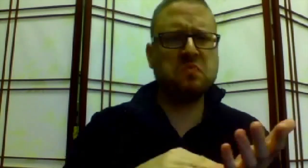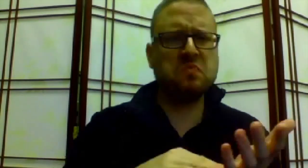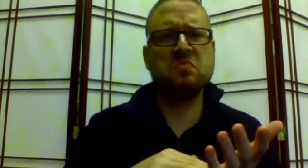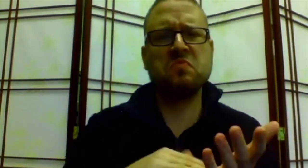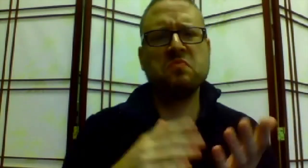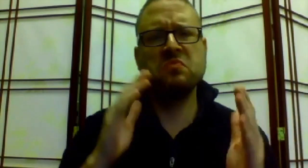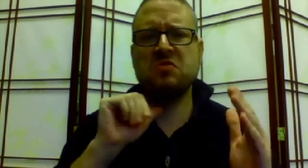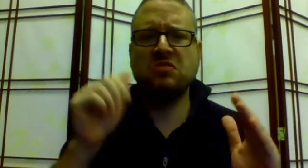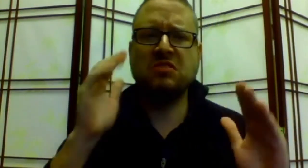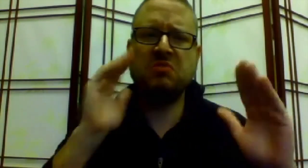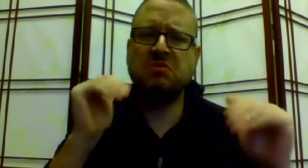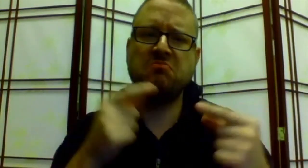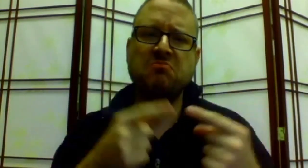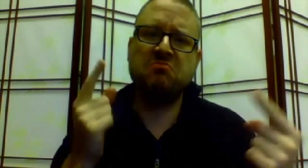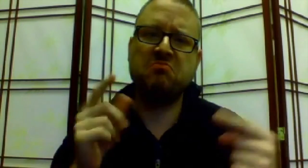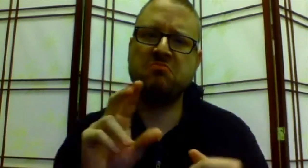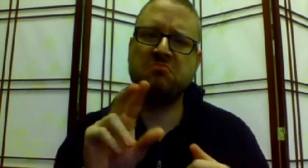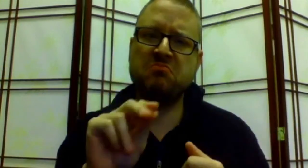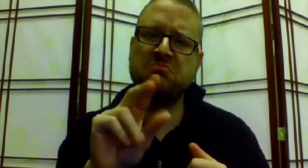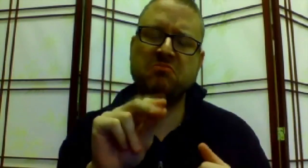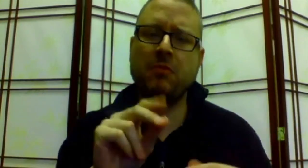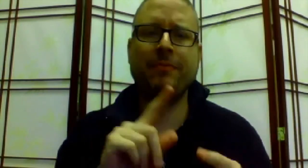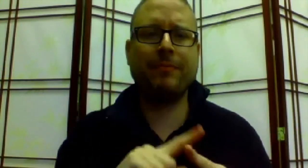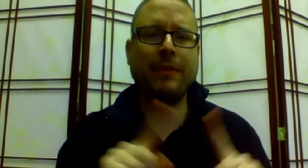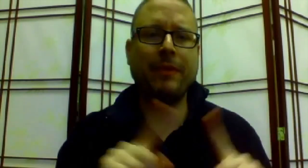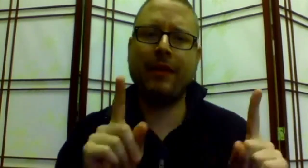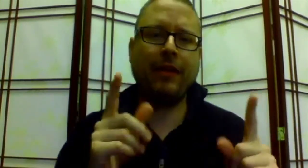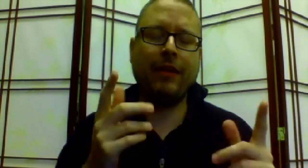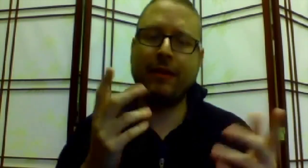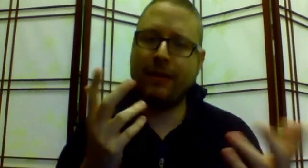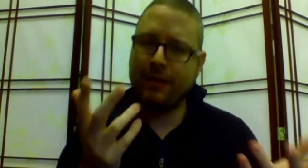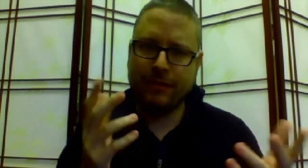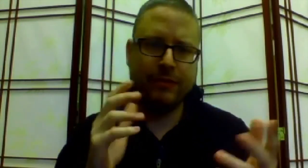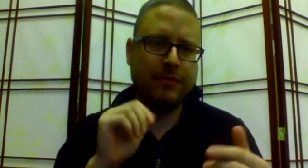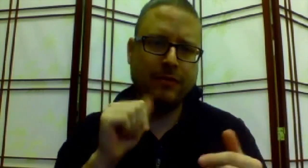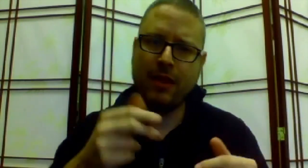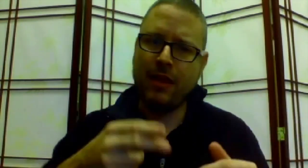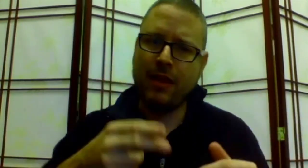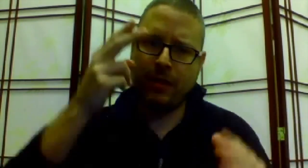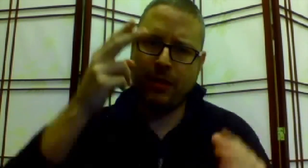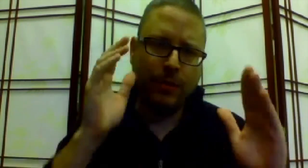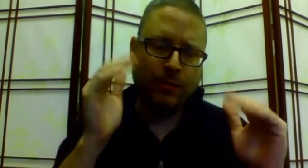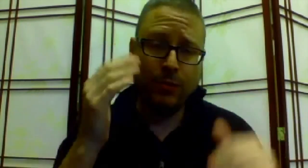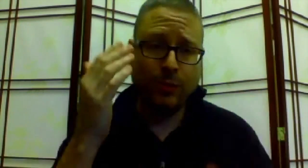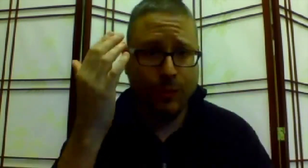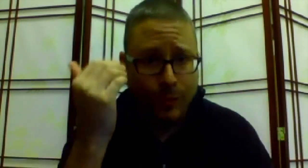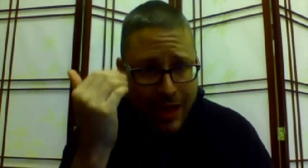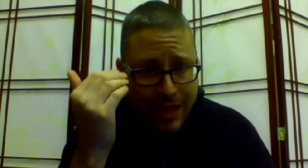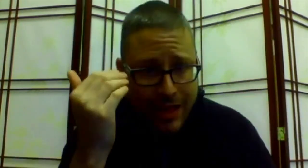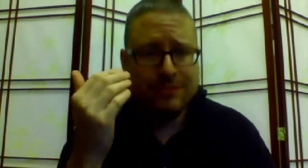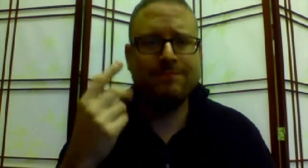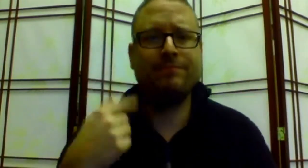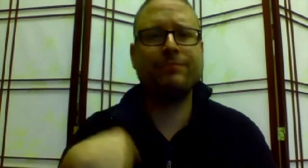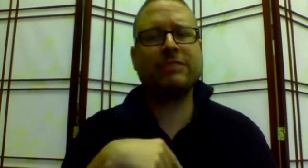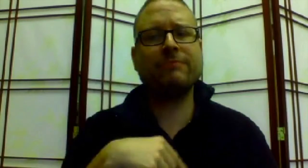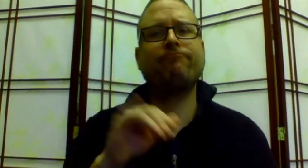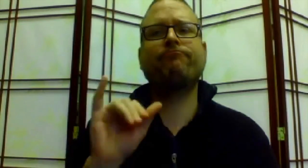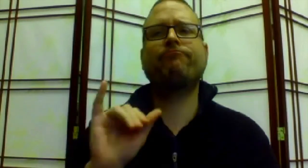So, as I said, there's no opposition but we don't want to get our hopes too high.